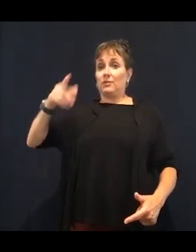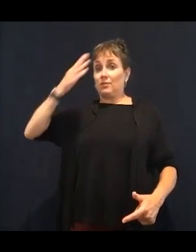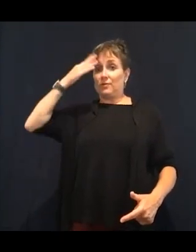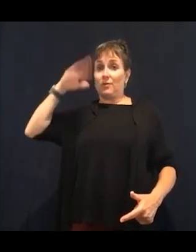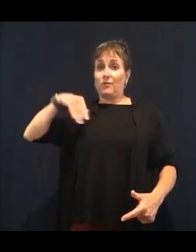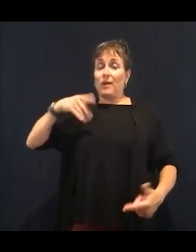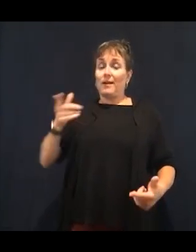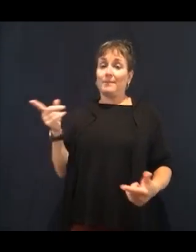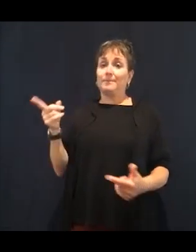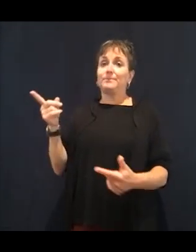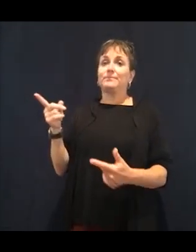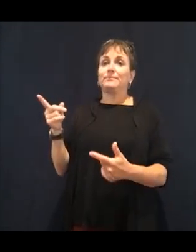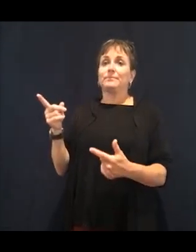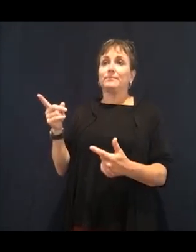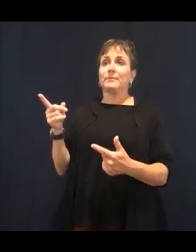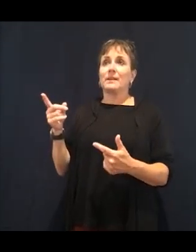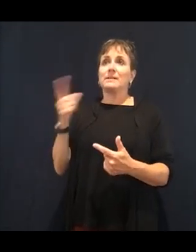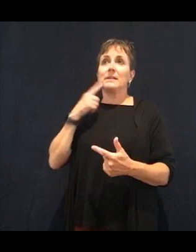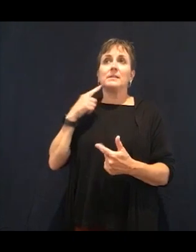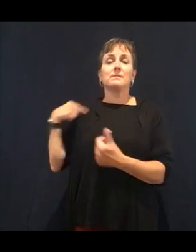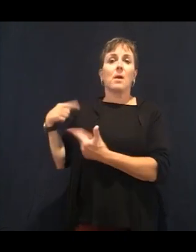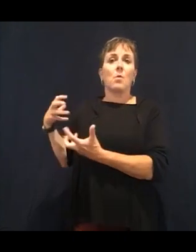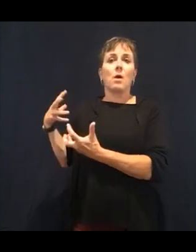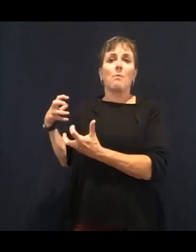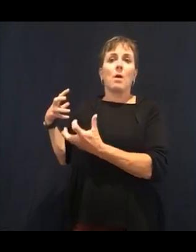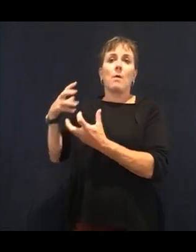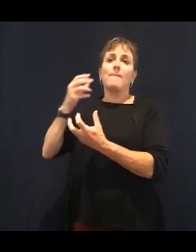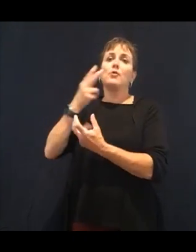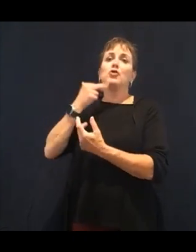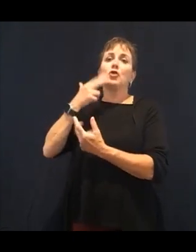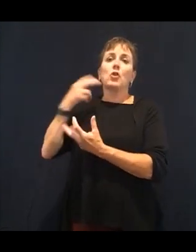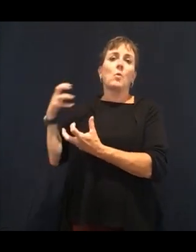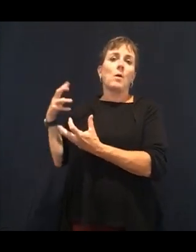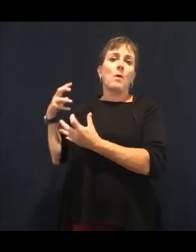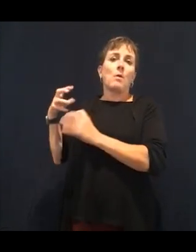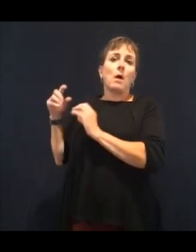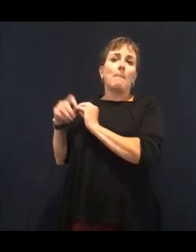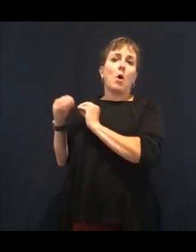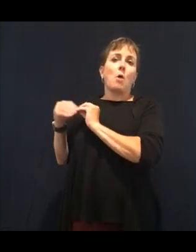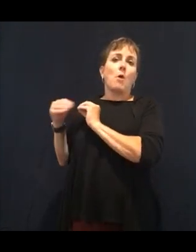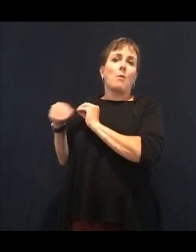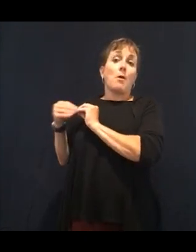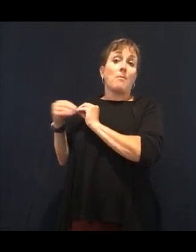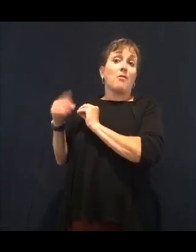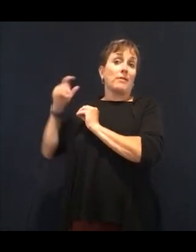Sugar is highly, highly, highly addictive. OK.